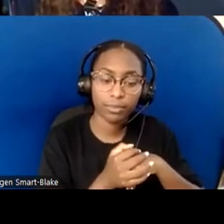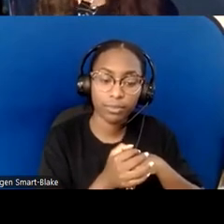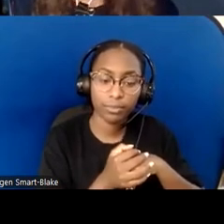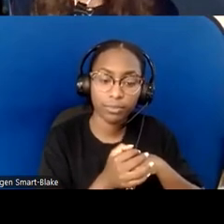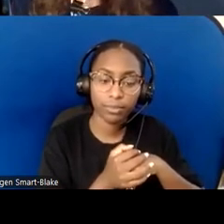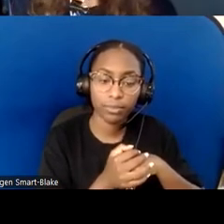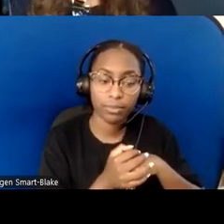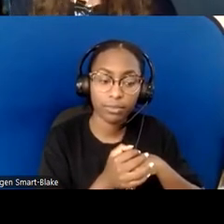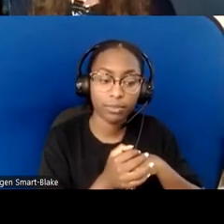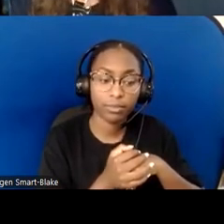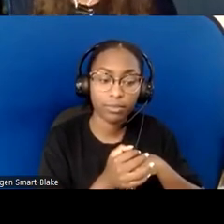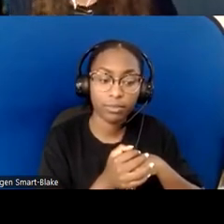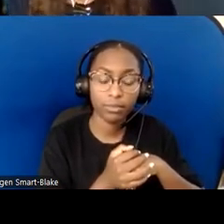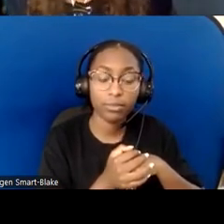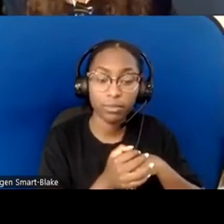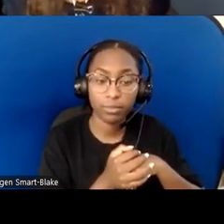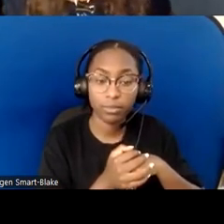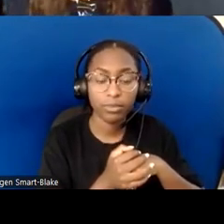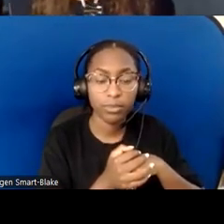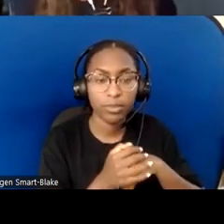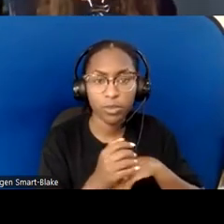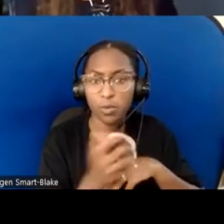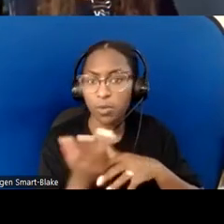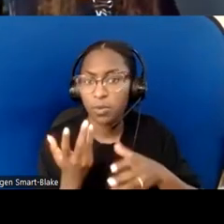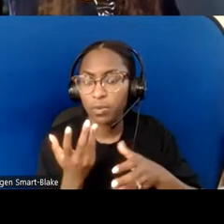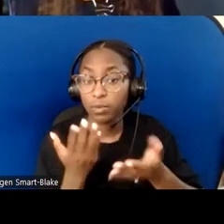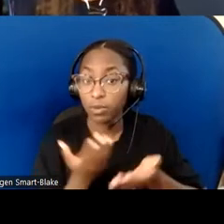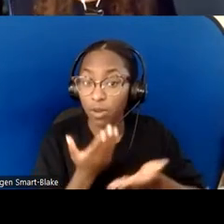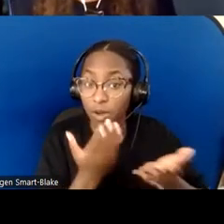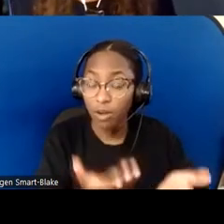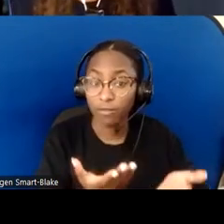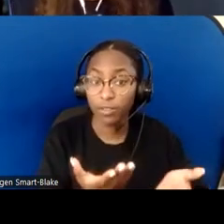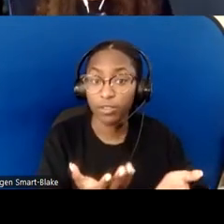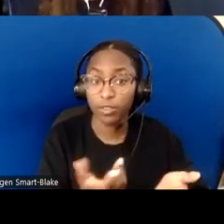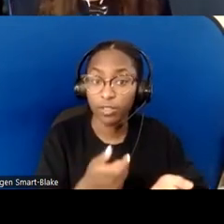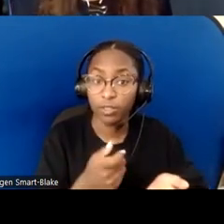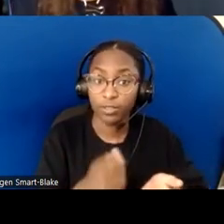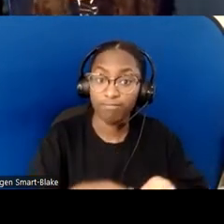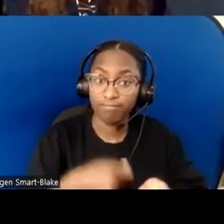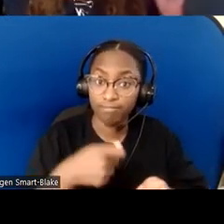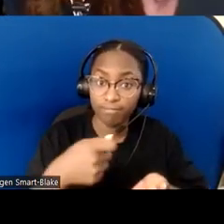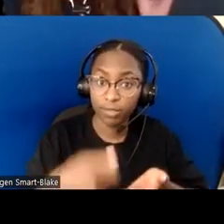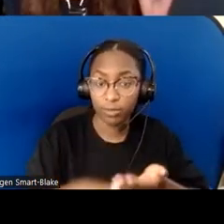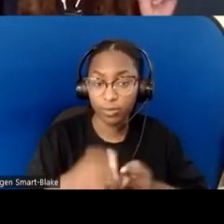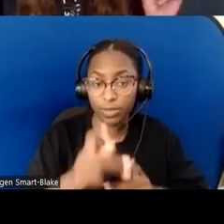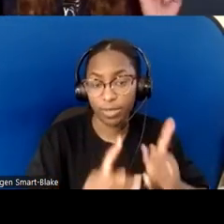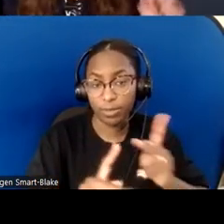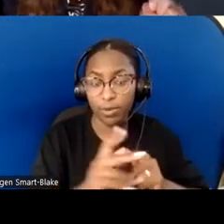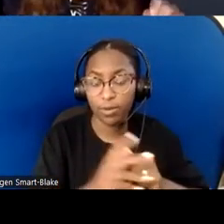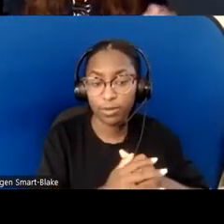might need extra assistance. You can offer both "regular china"